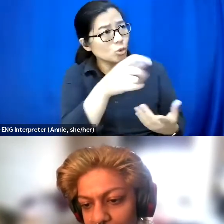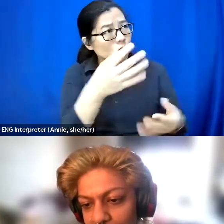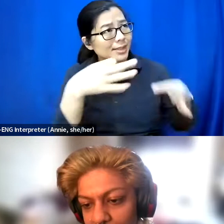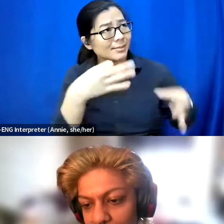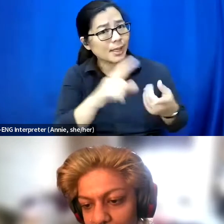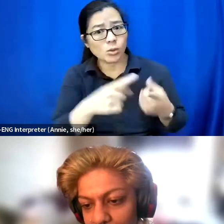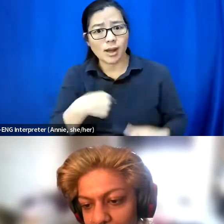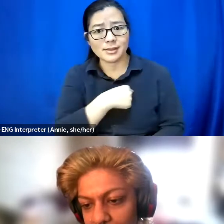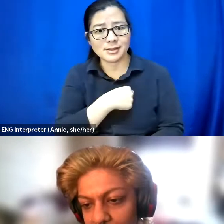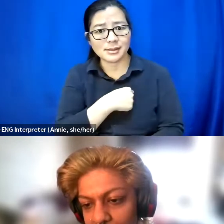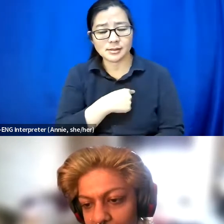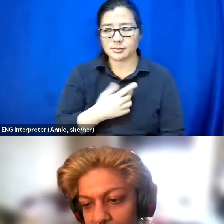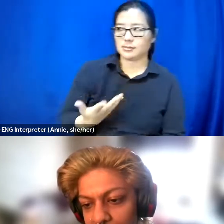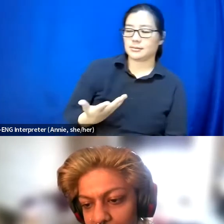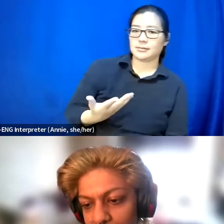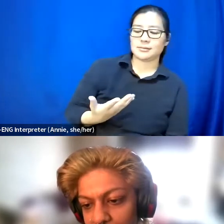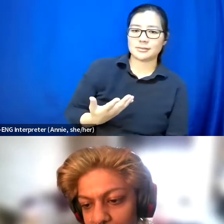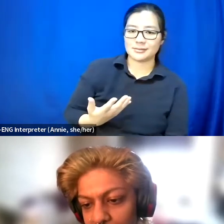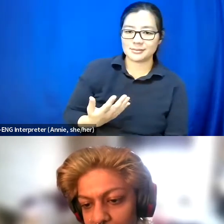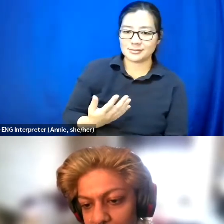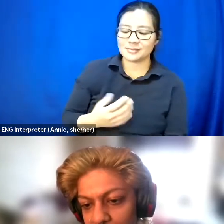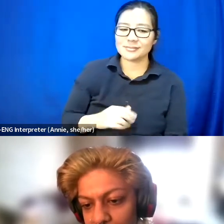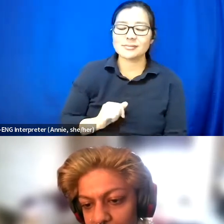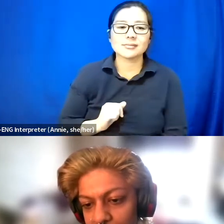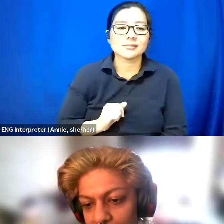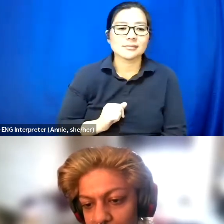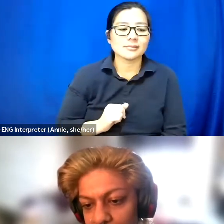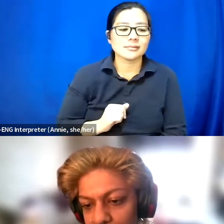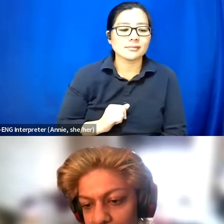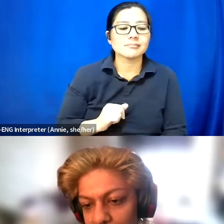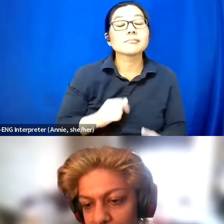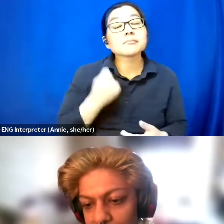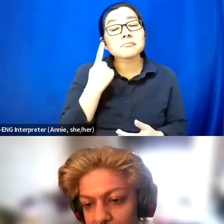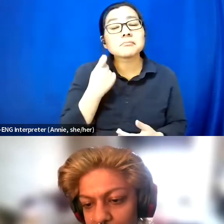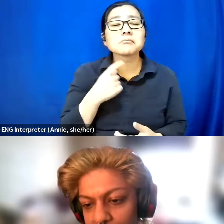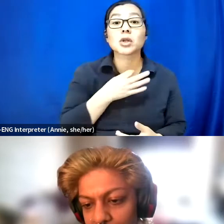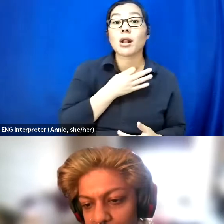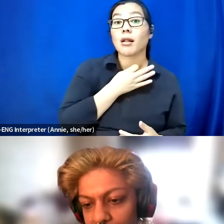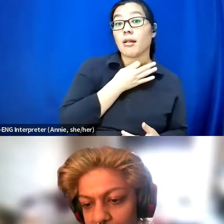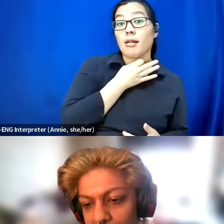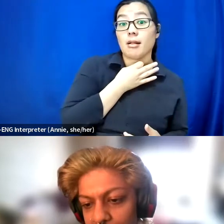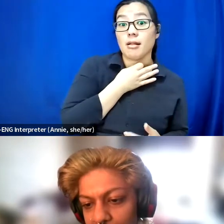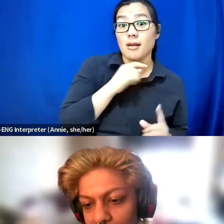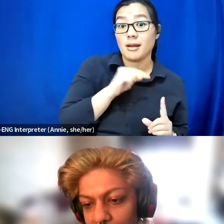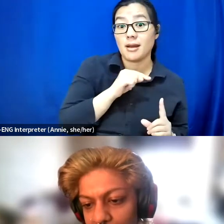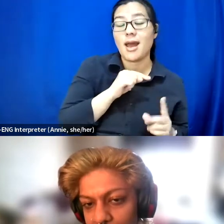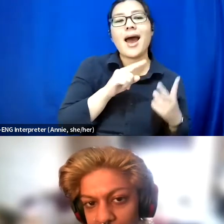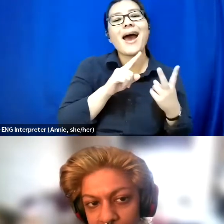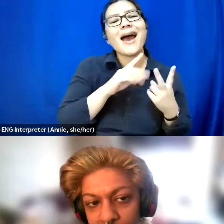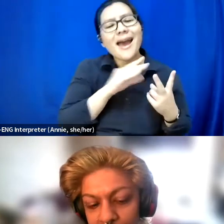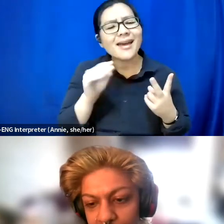I think that there is being curious, but I also think that there is expecting a disabled person